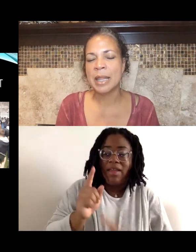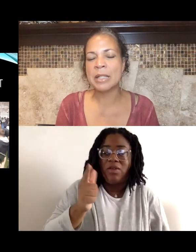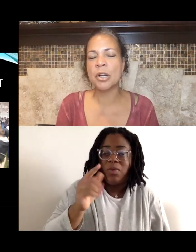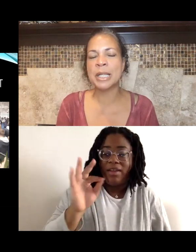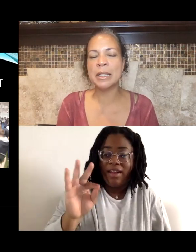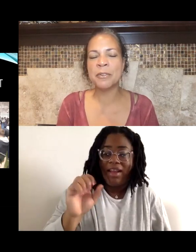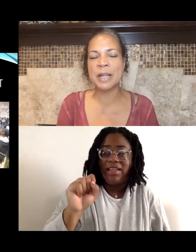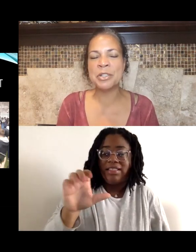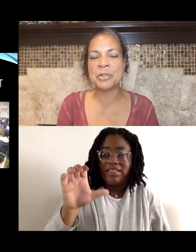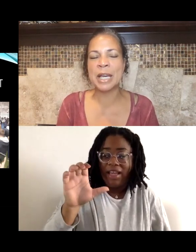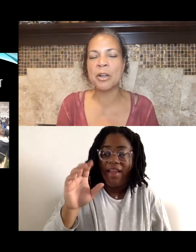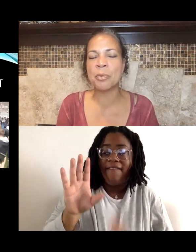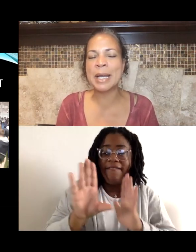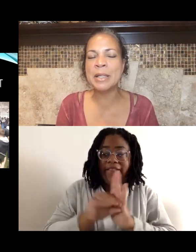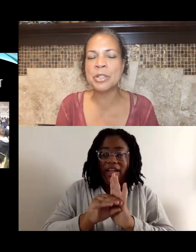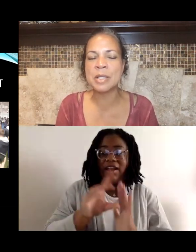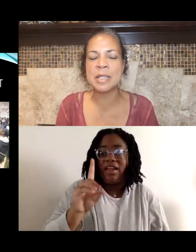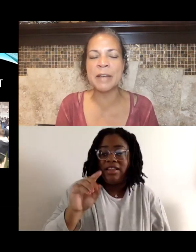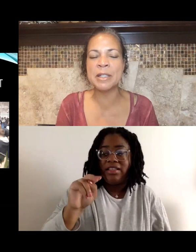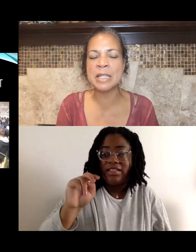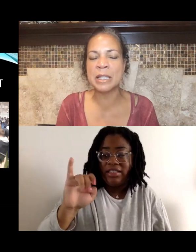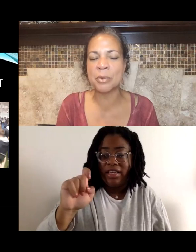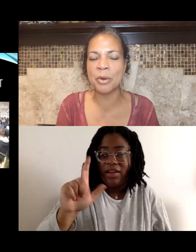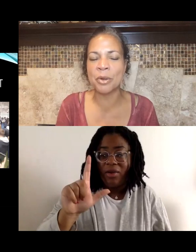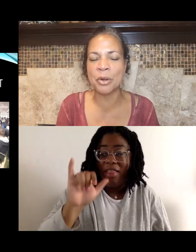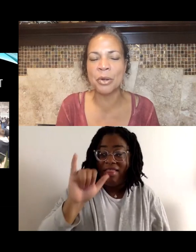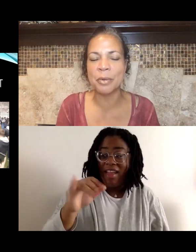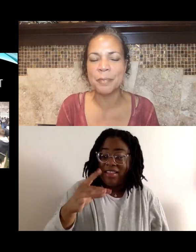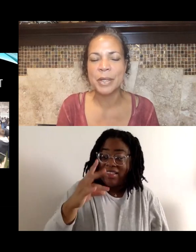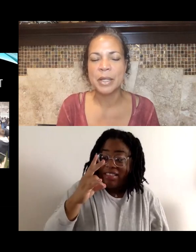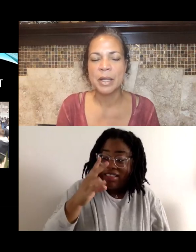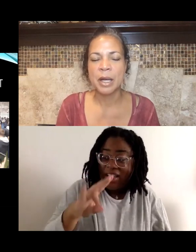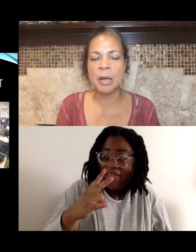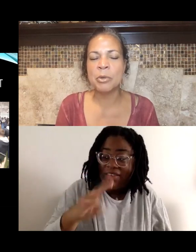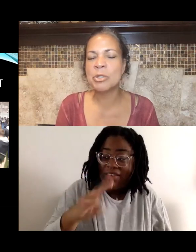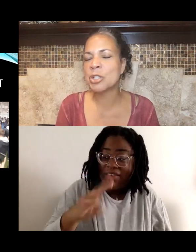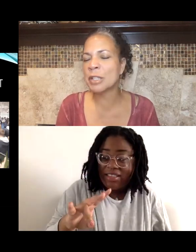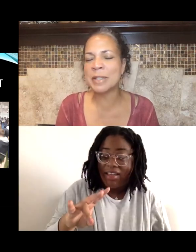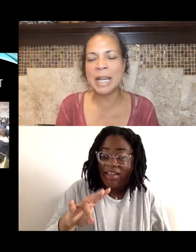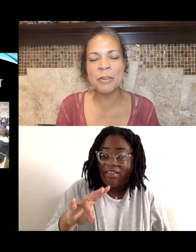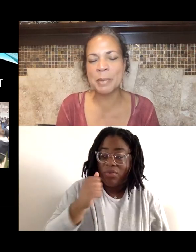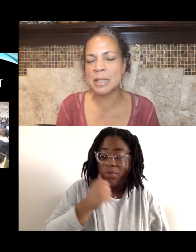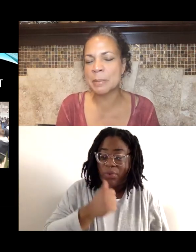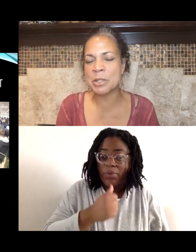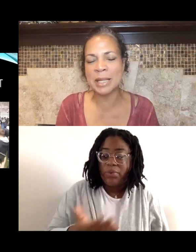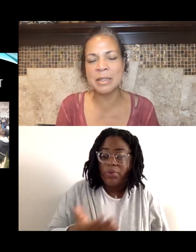that Darnella Frazier, that courageous 17 year old girl, who should have never been subjected,